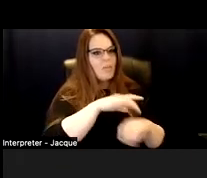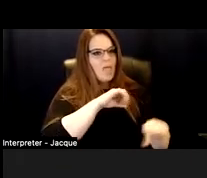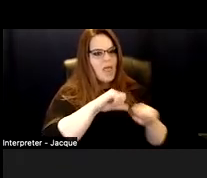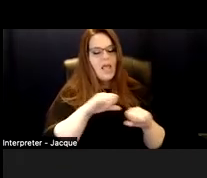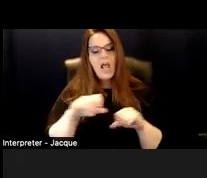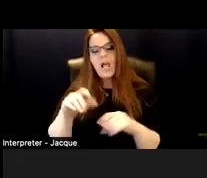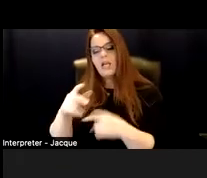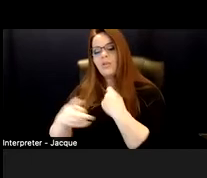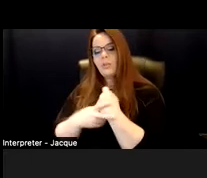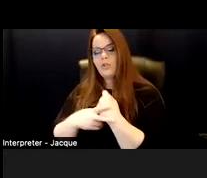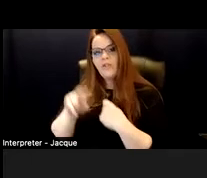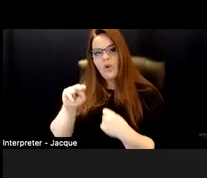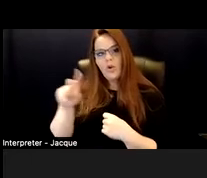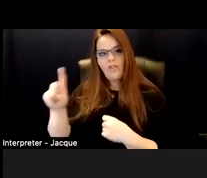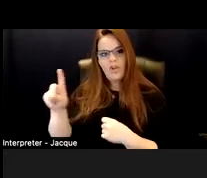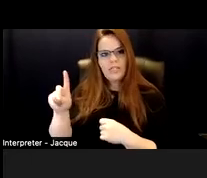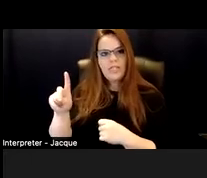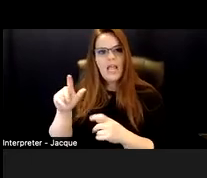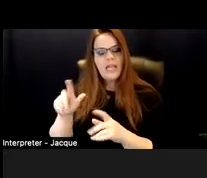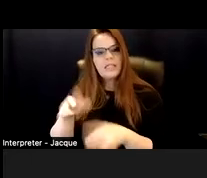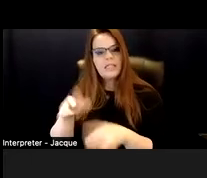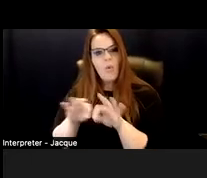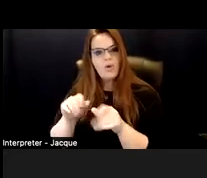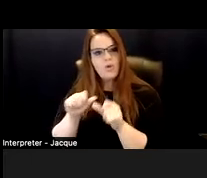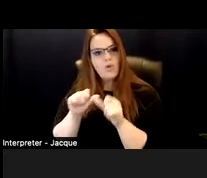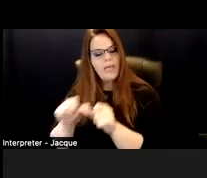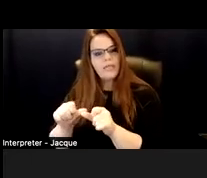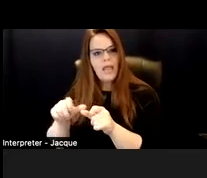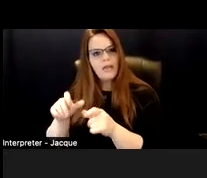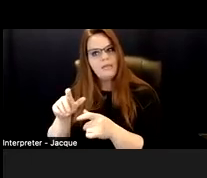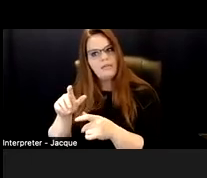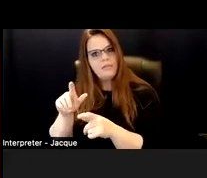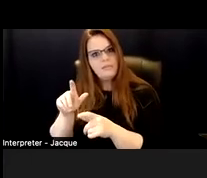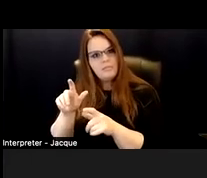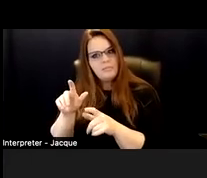So we need all people, not just some people.